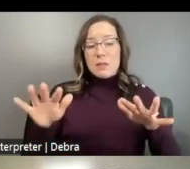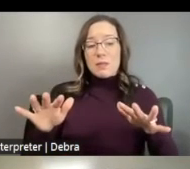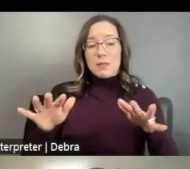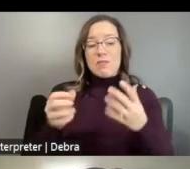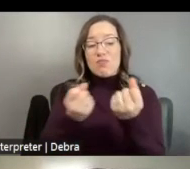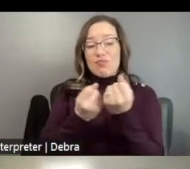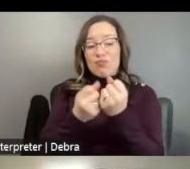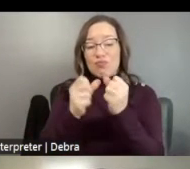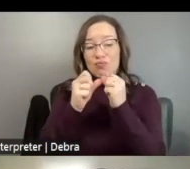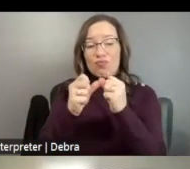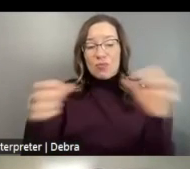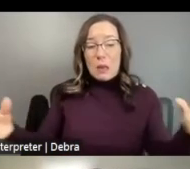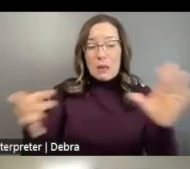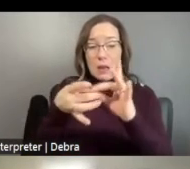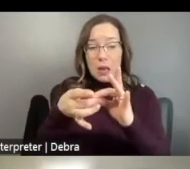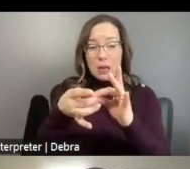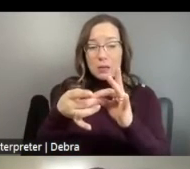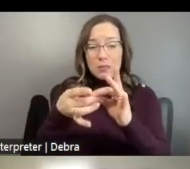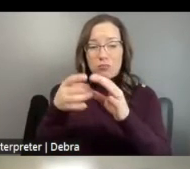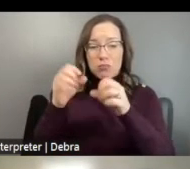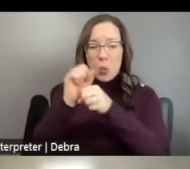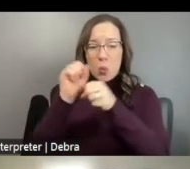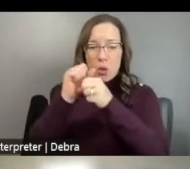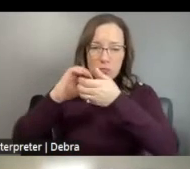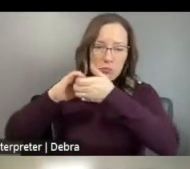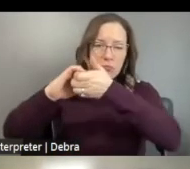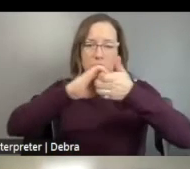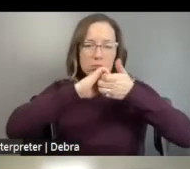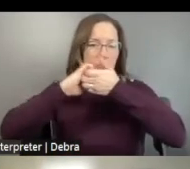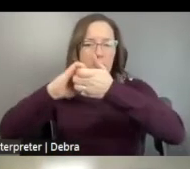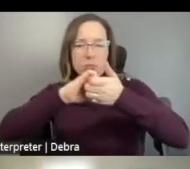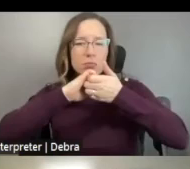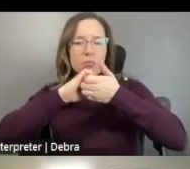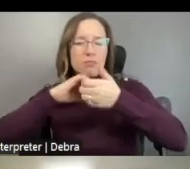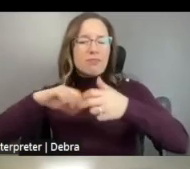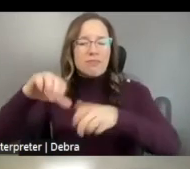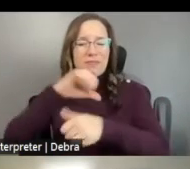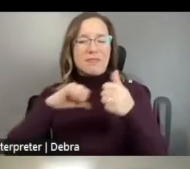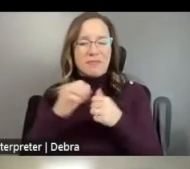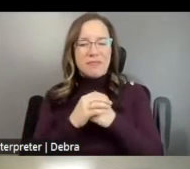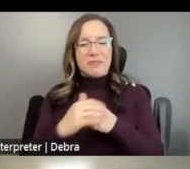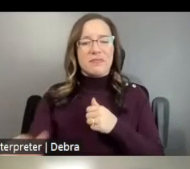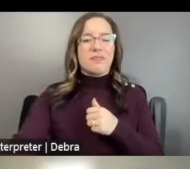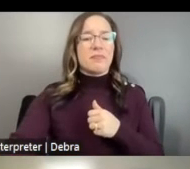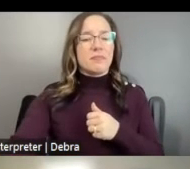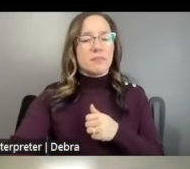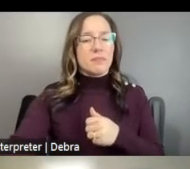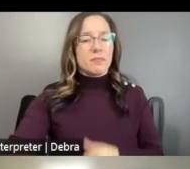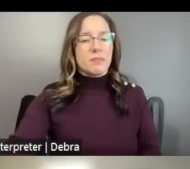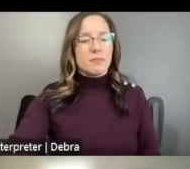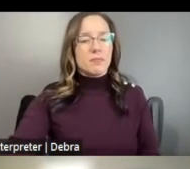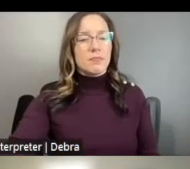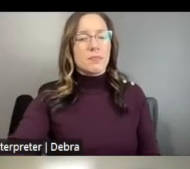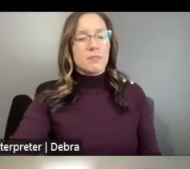AND CONNECT THEM WORK IN EQUITABLE PARTNERSHIP WITH ONE ANOTHER. THE NEA STRENGTHENS THE